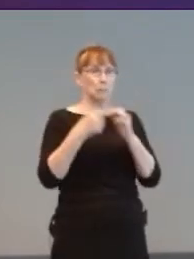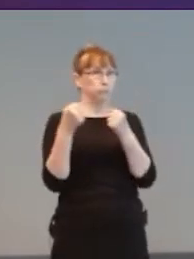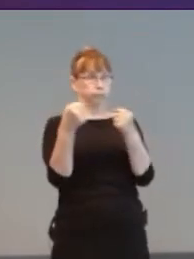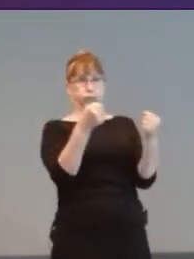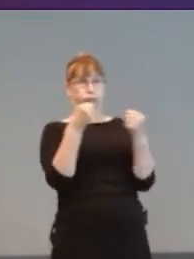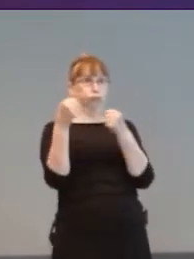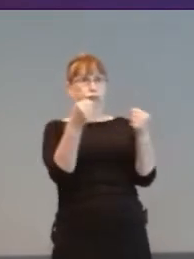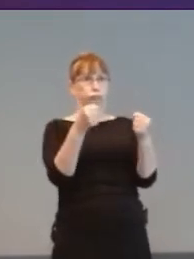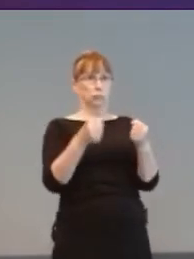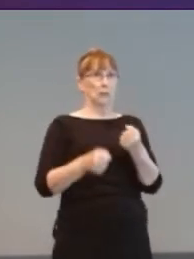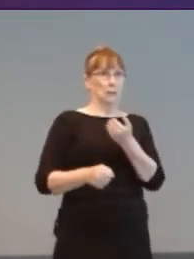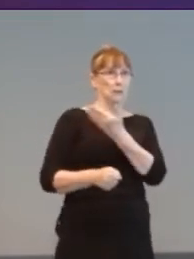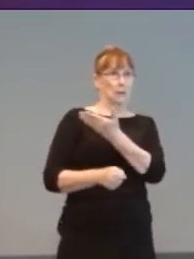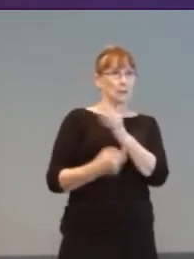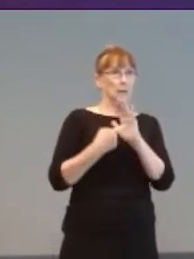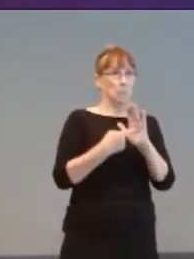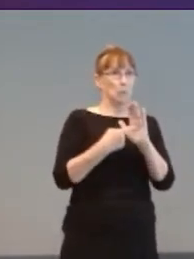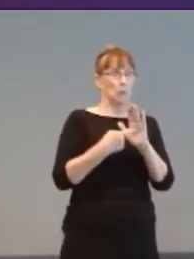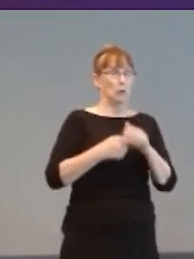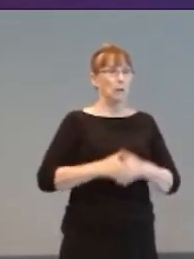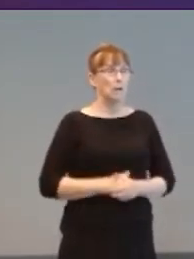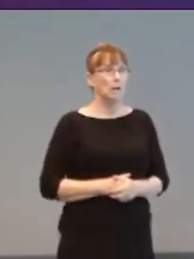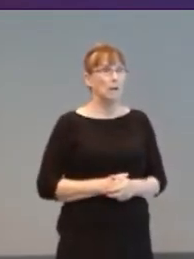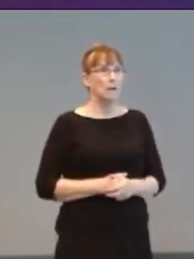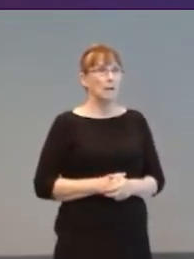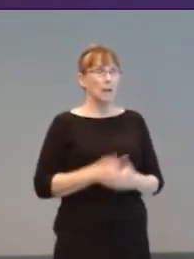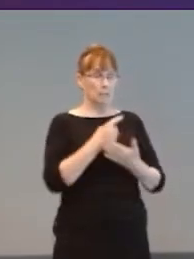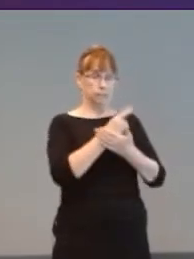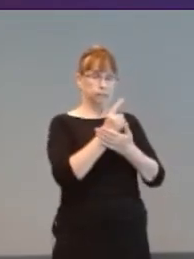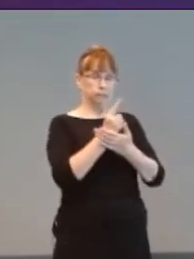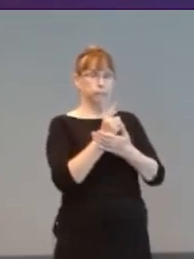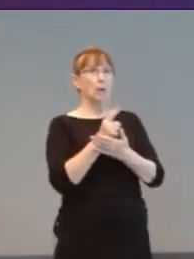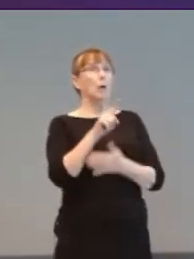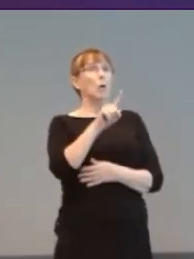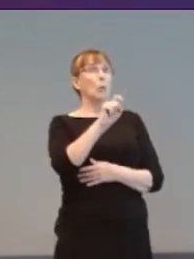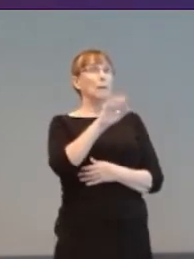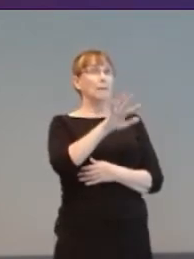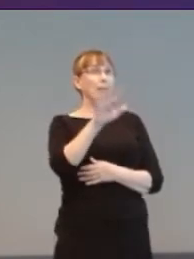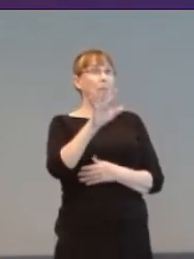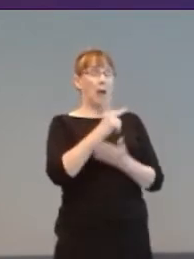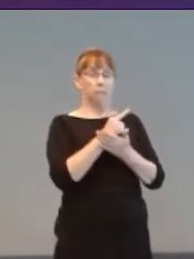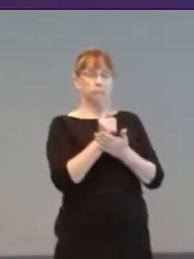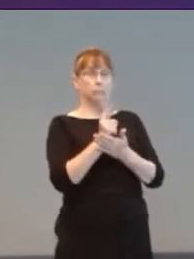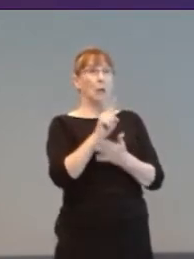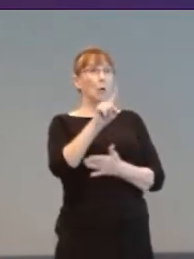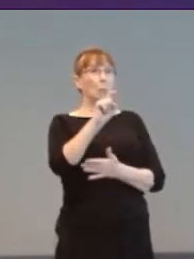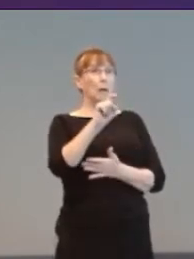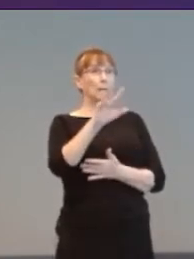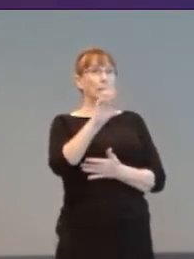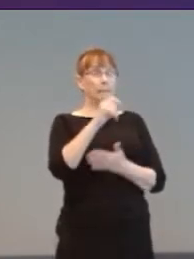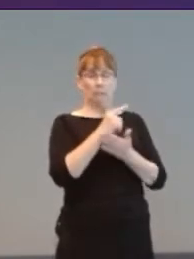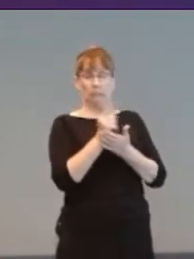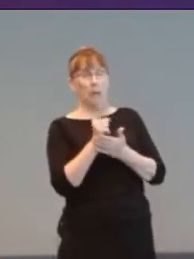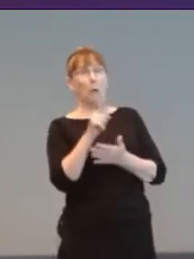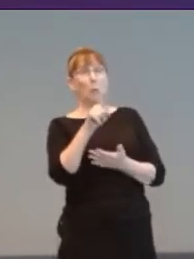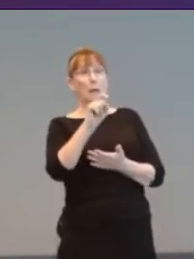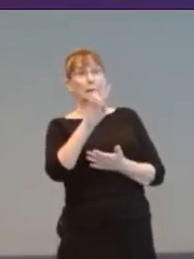[car building up speed] "125, 150, 175, 200, 225"